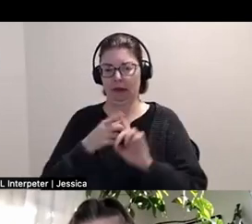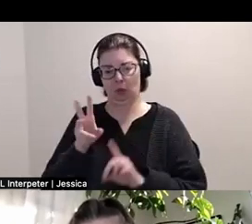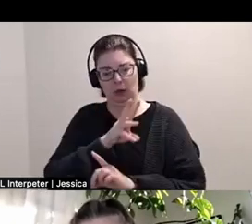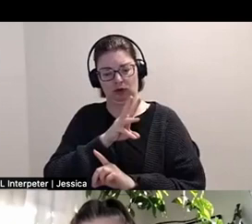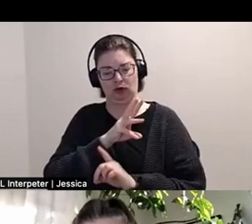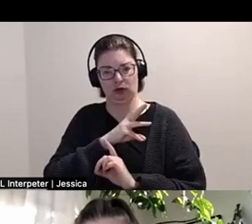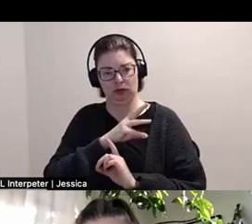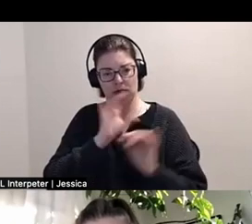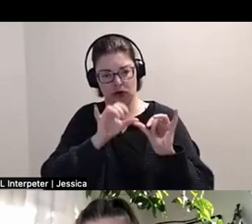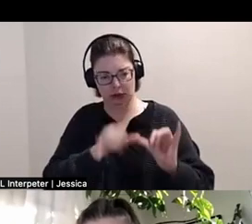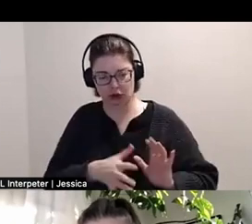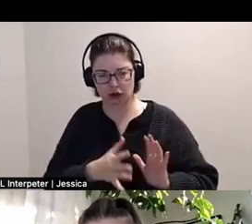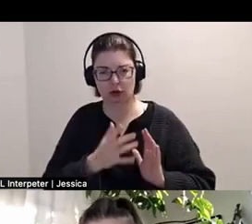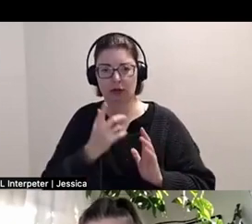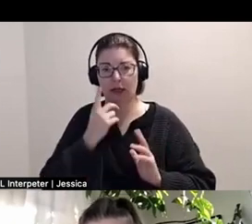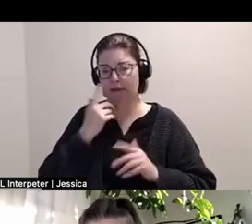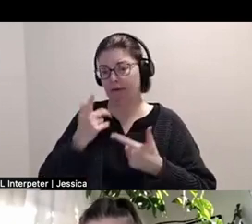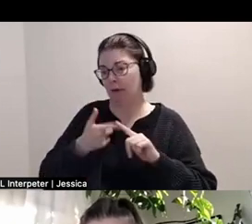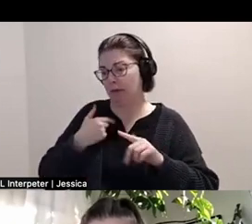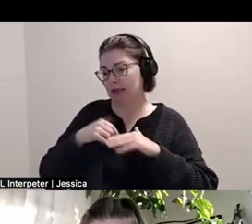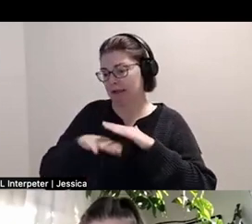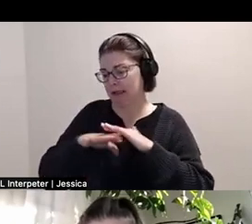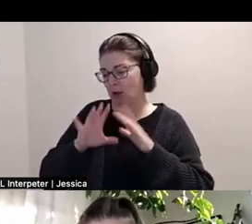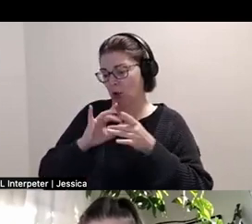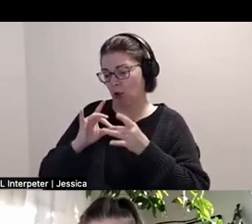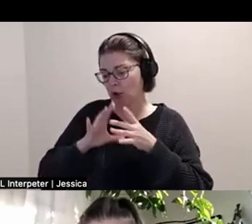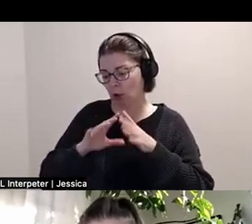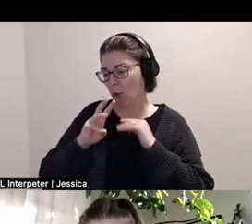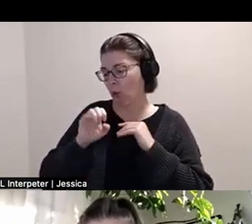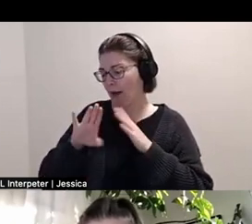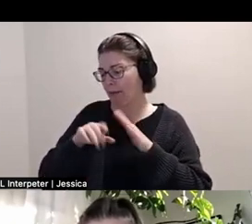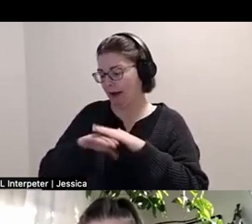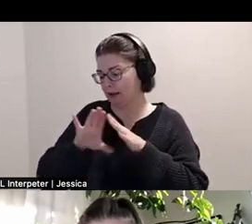I come from like an accessibility coordination and web access background, along with like the billion other things